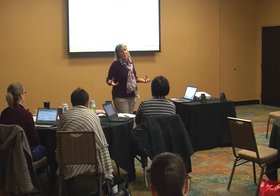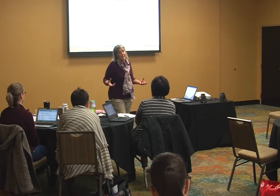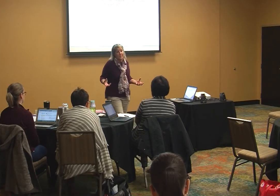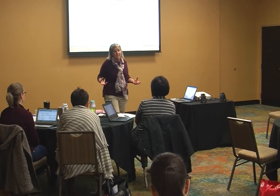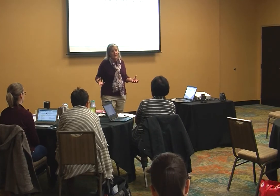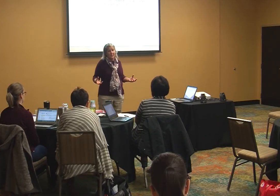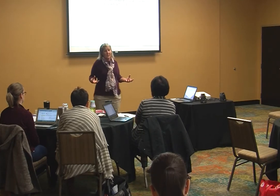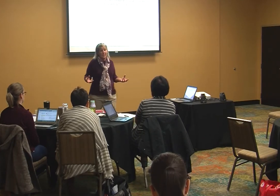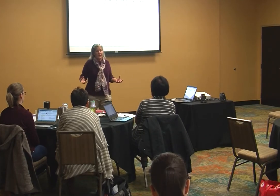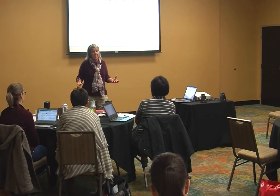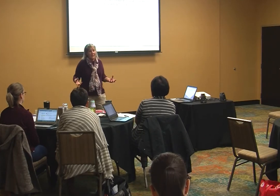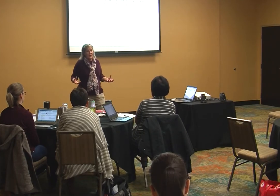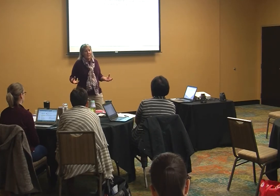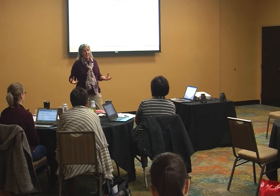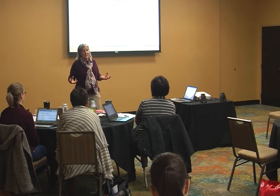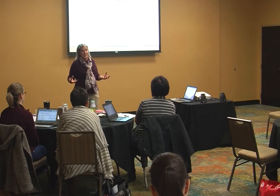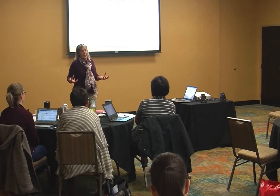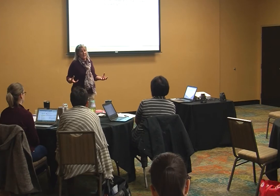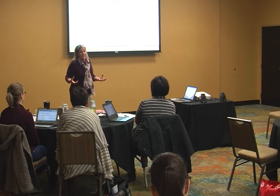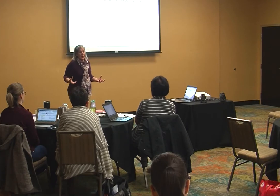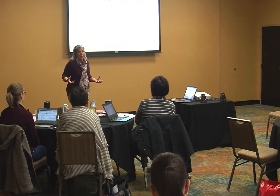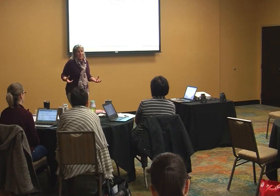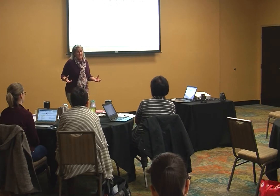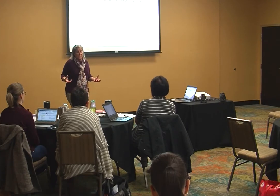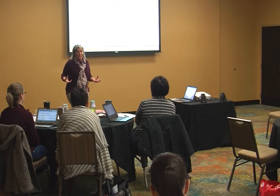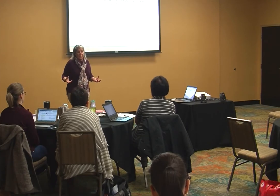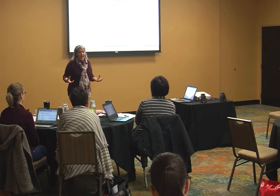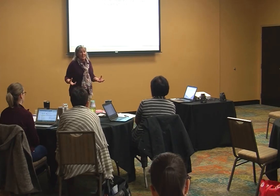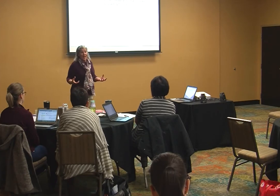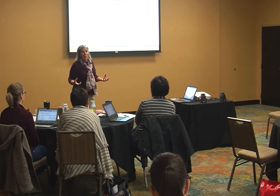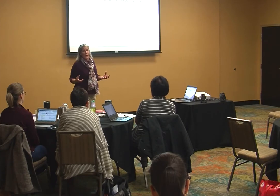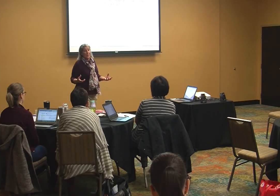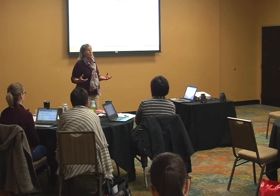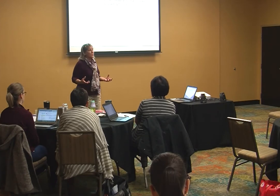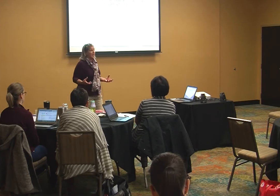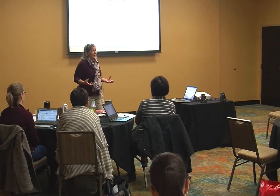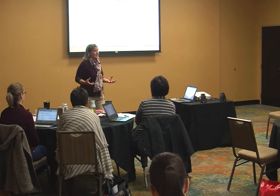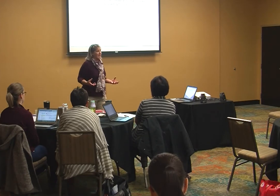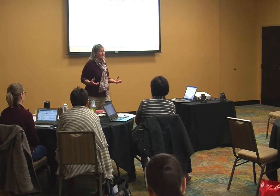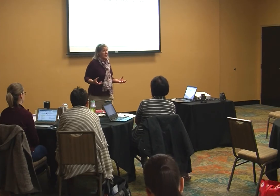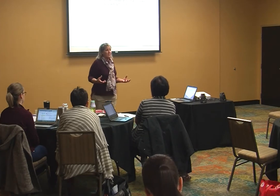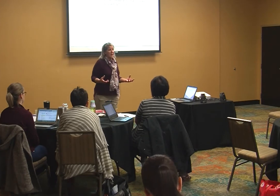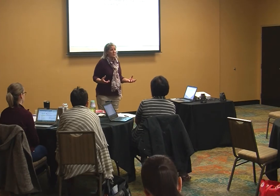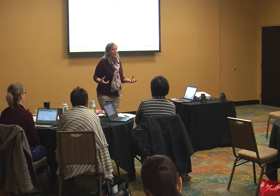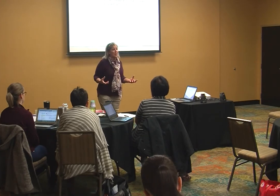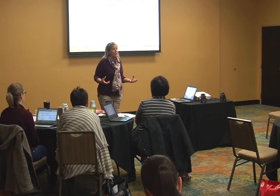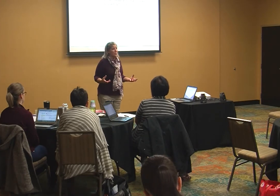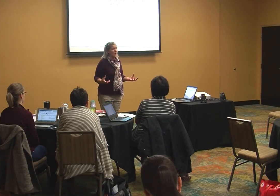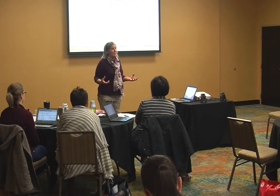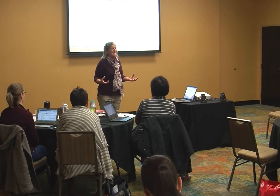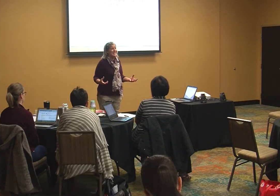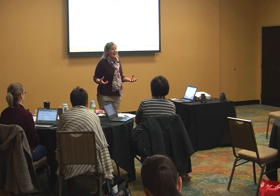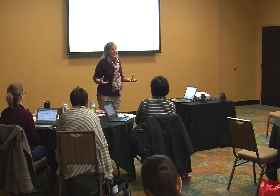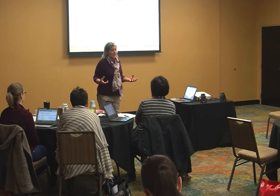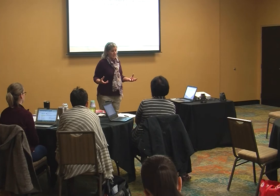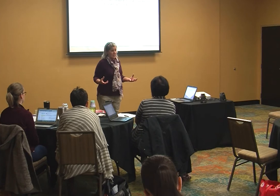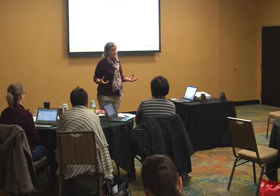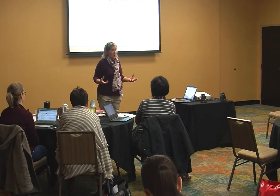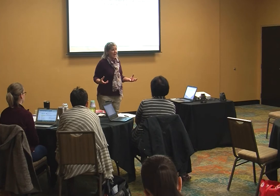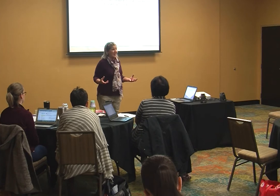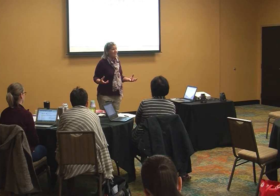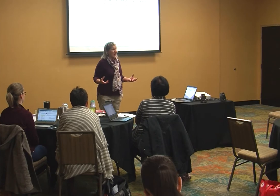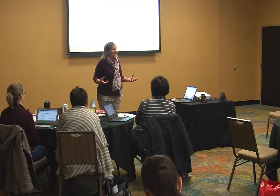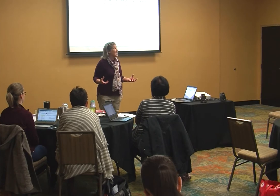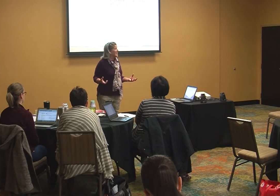that's how we learn things and sometimes we learn through our mistakes right in fact that's how we